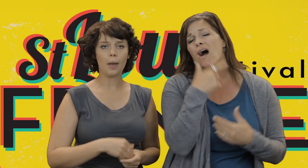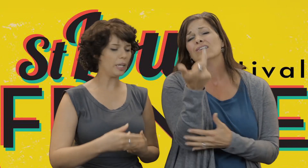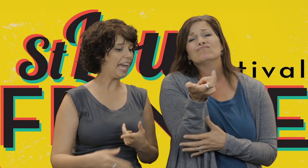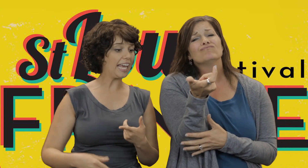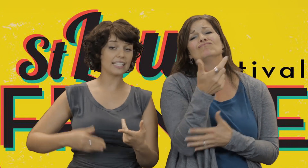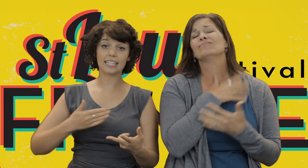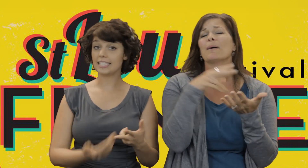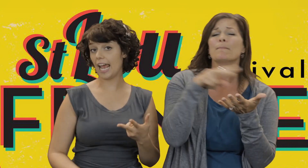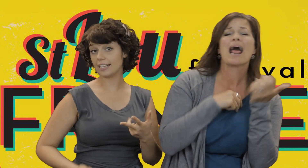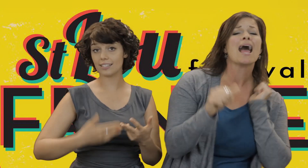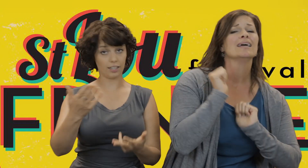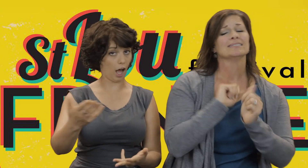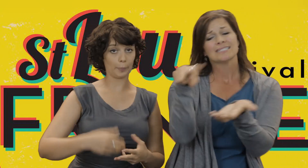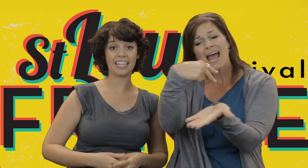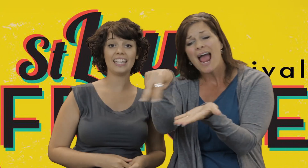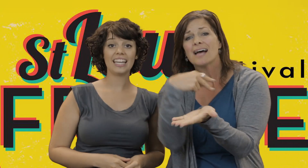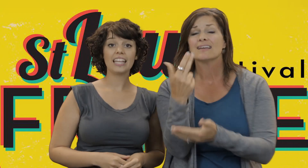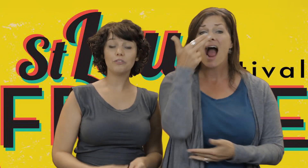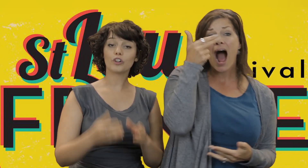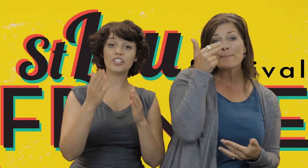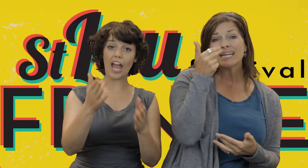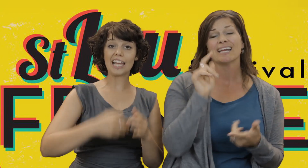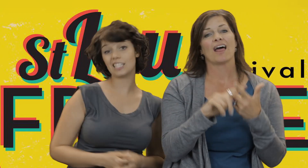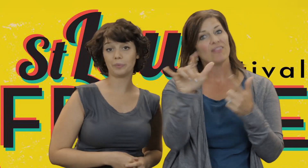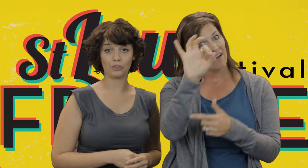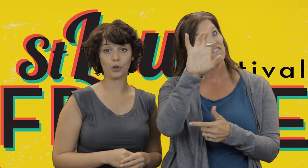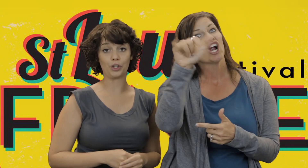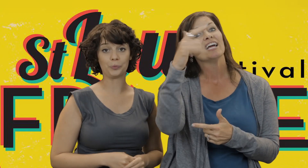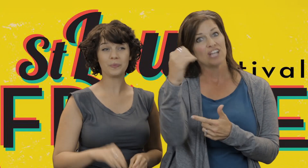plays, dance, comedy - then Fringe has something for you, truly.